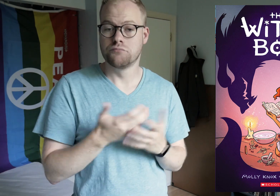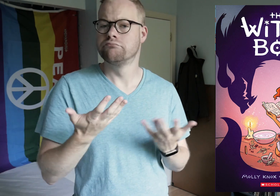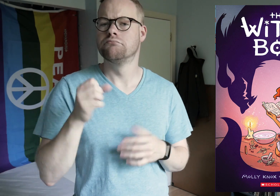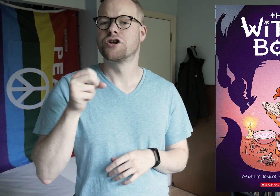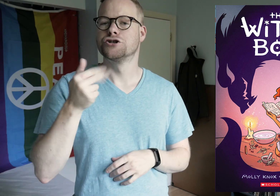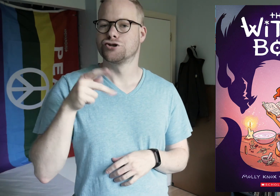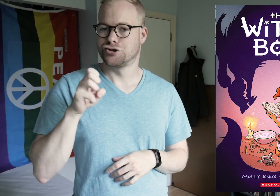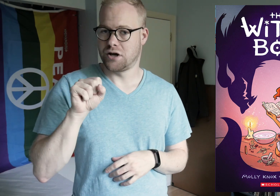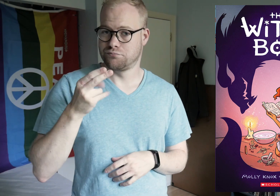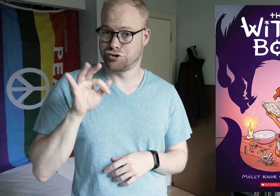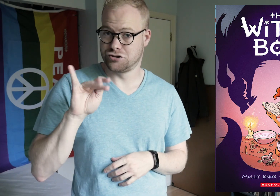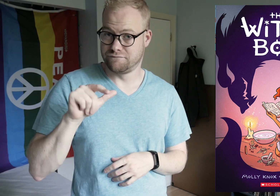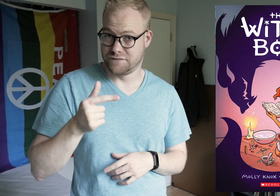which is shapeshifting.